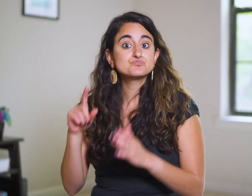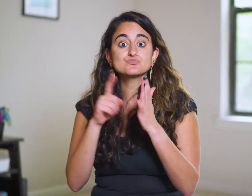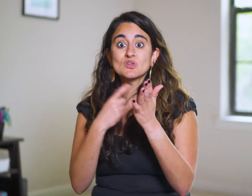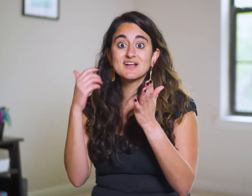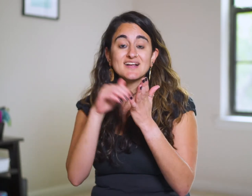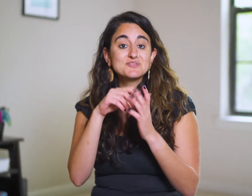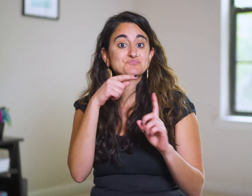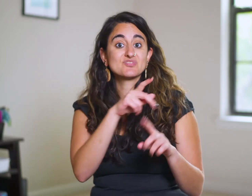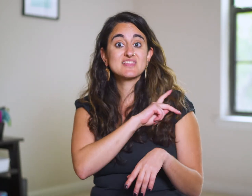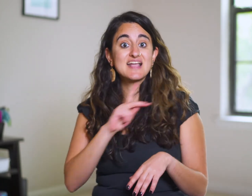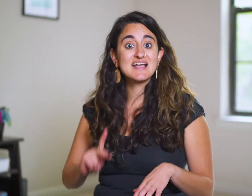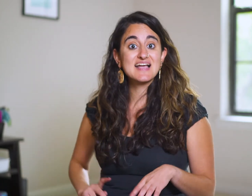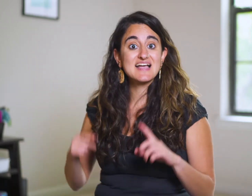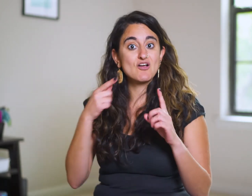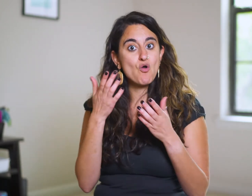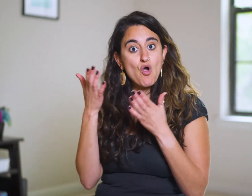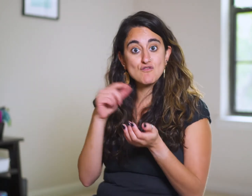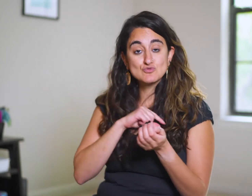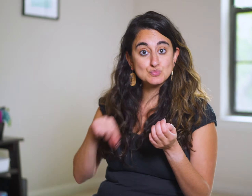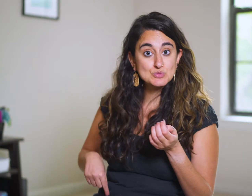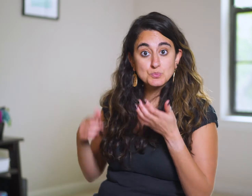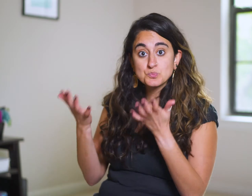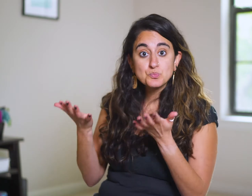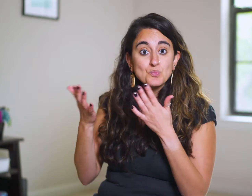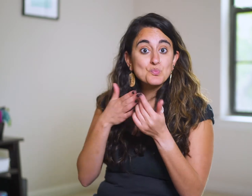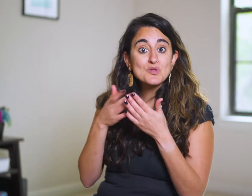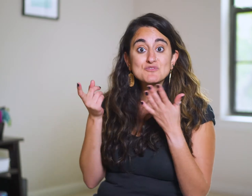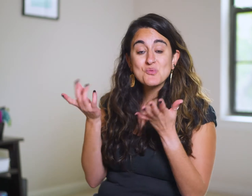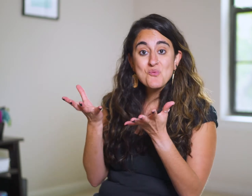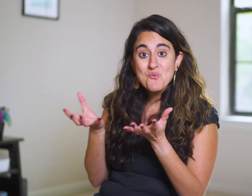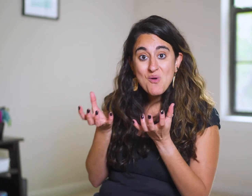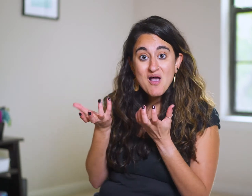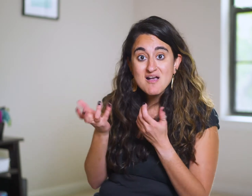Once again, the king offers the queen whatever she wants,